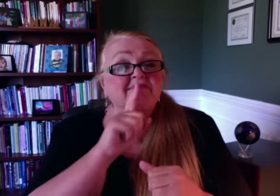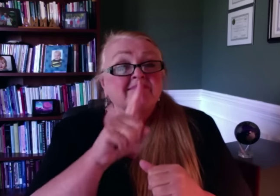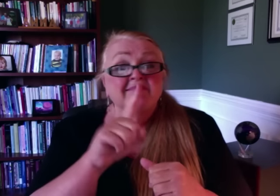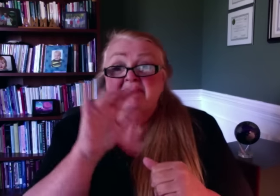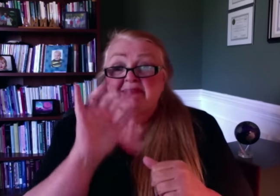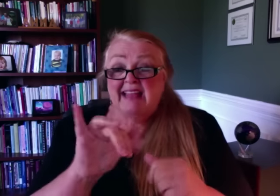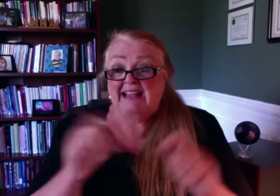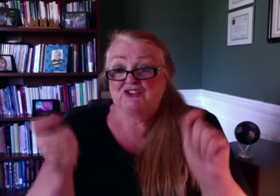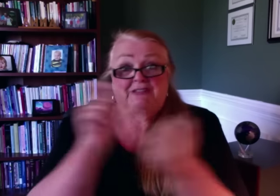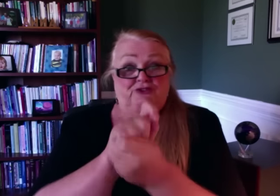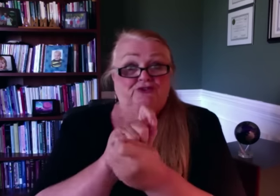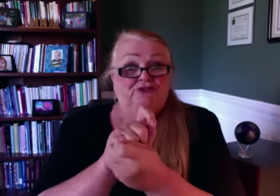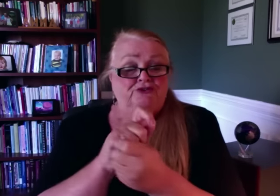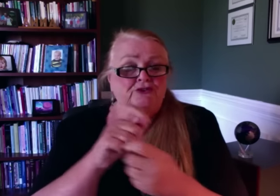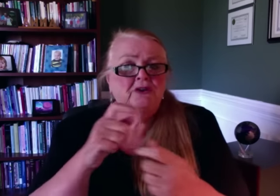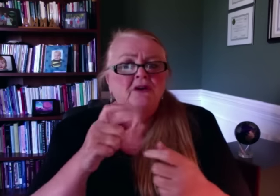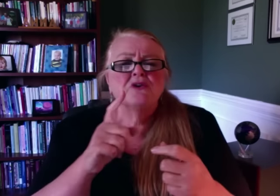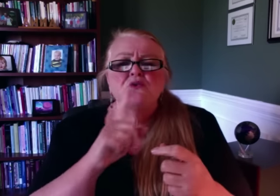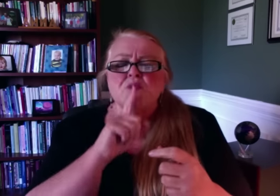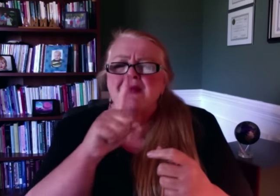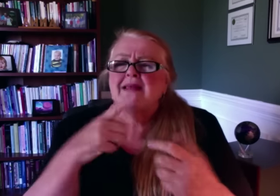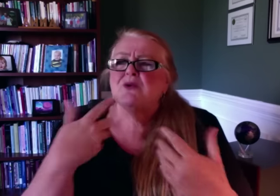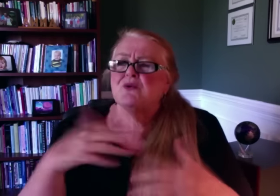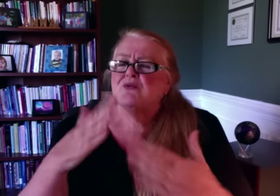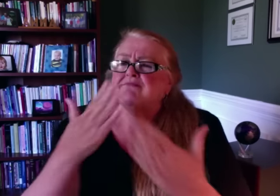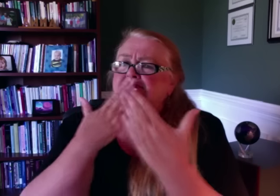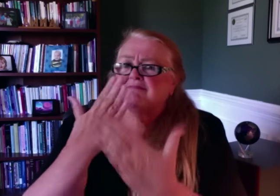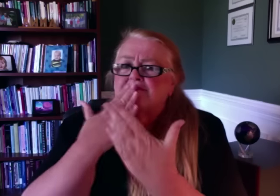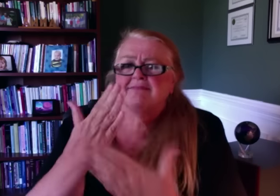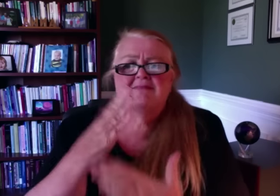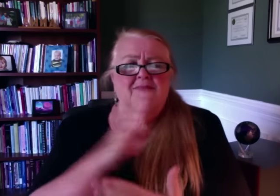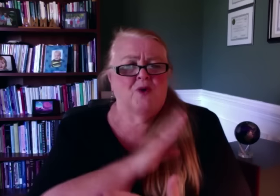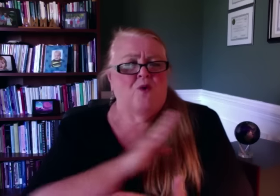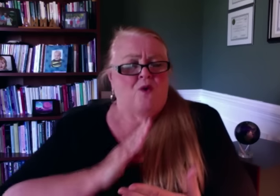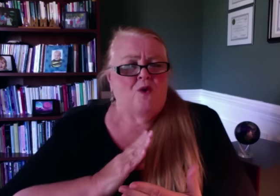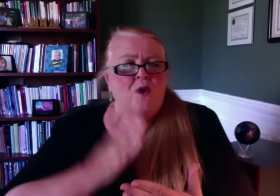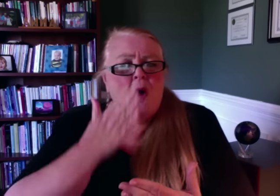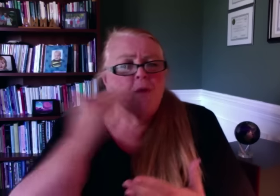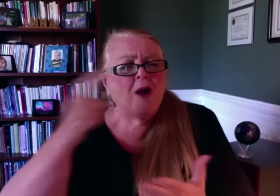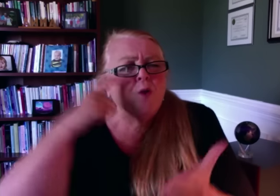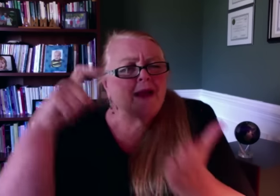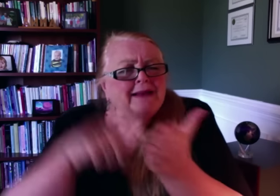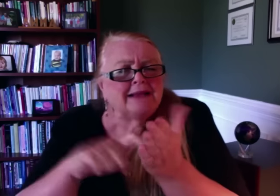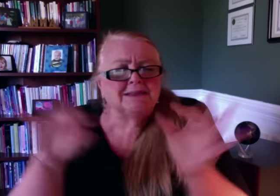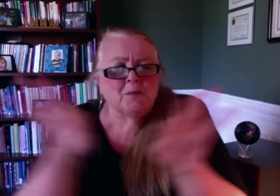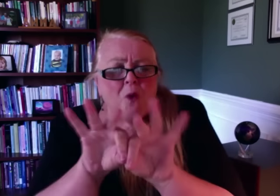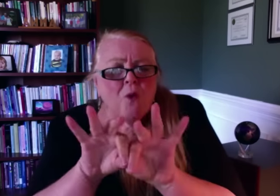Credit goes to the RID Board for recognizing the importance of the feedback that